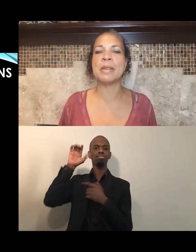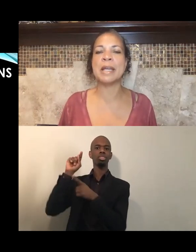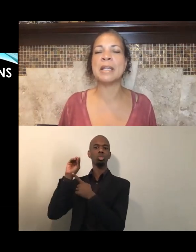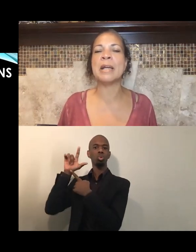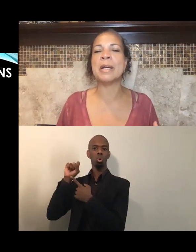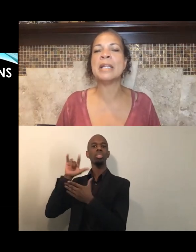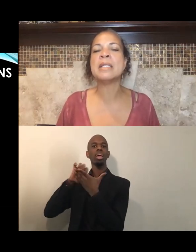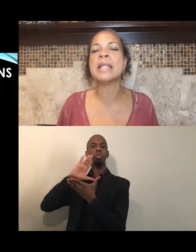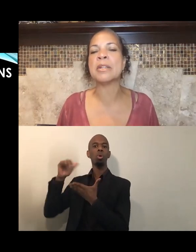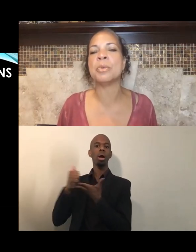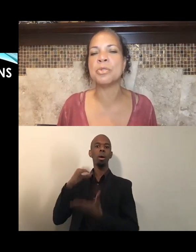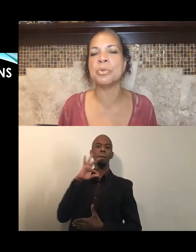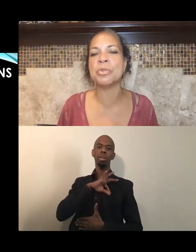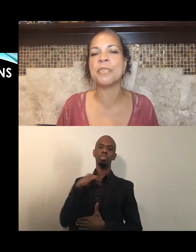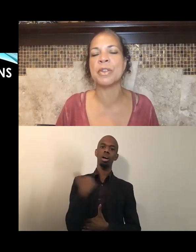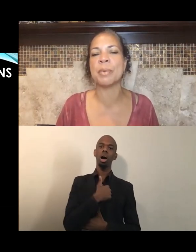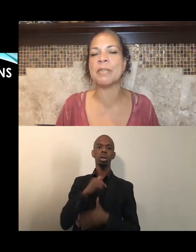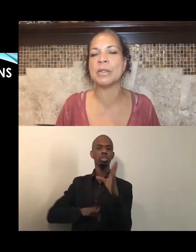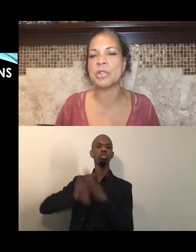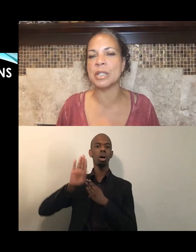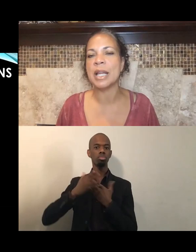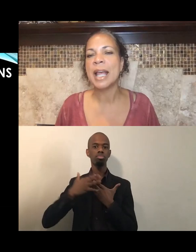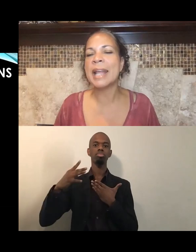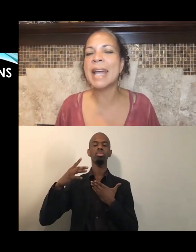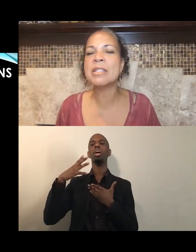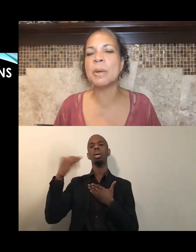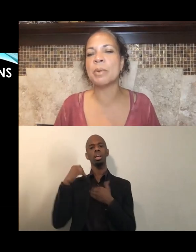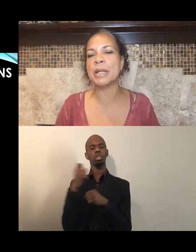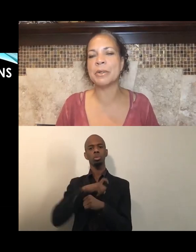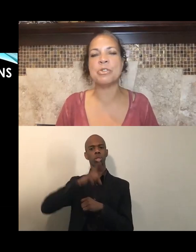that they are intellectual tools for the revolution. And that's what we're here to do.